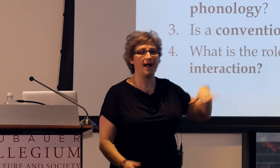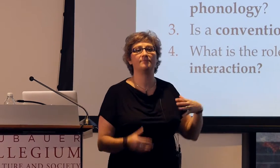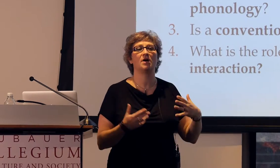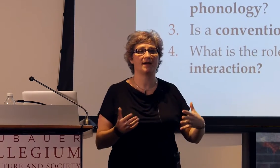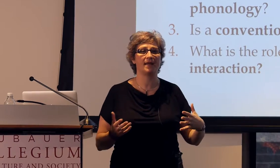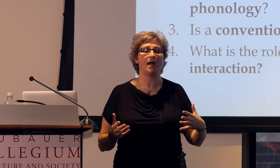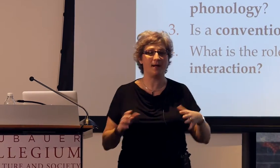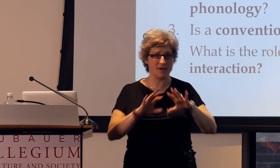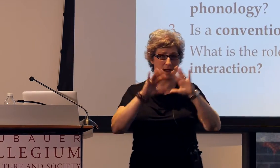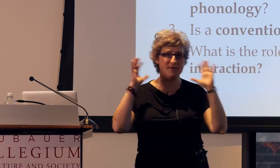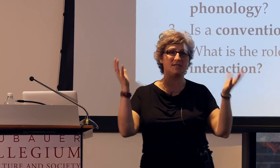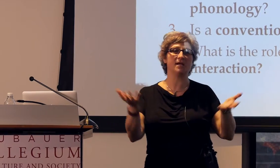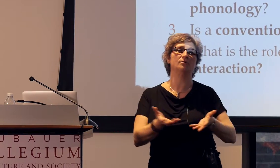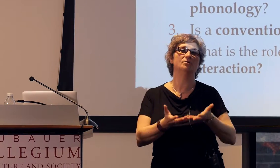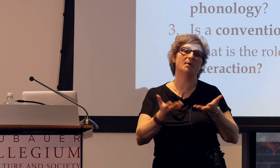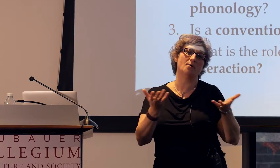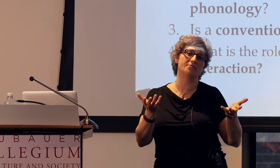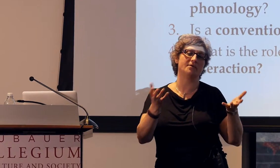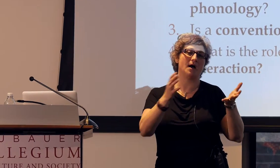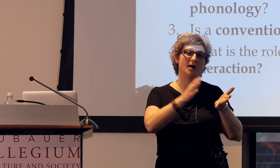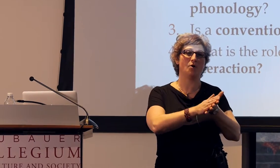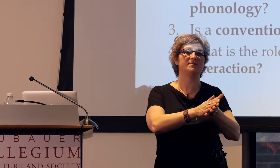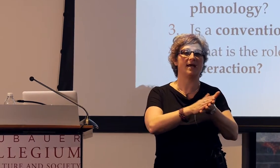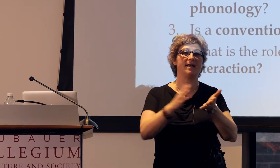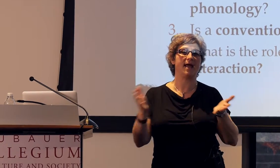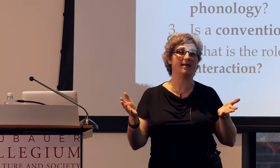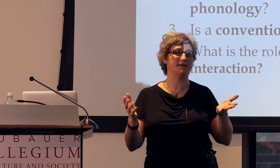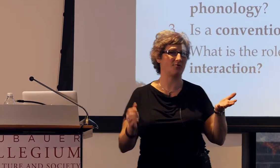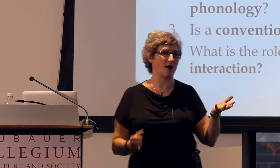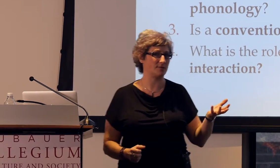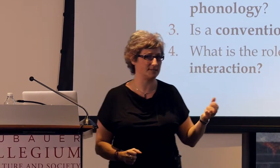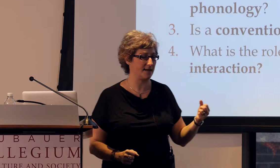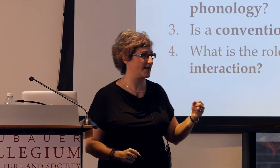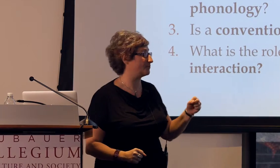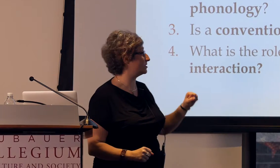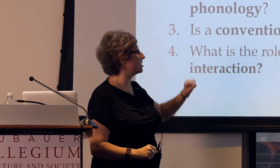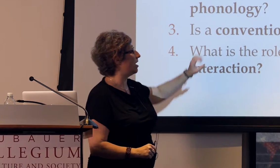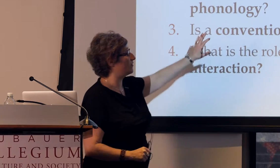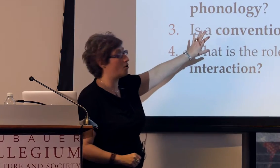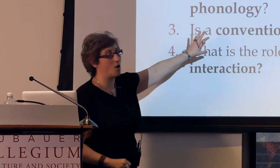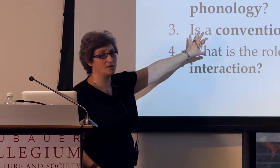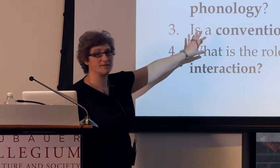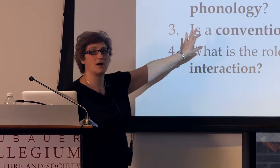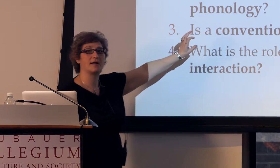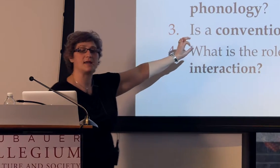I mean to include both homesign and Nicaraguan Sign Language, although I'll only be talking